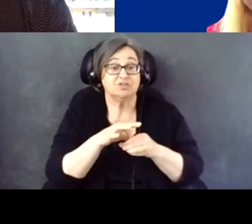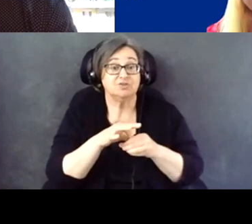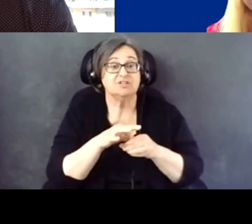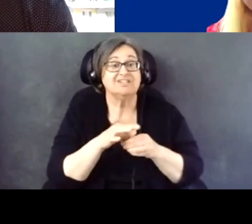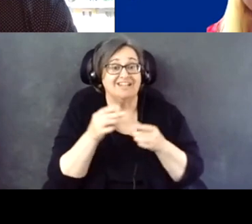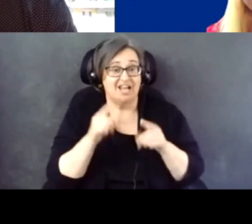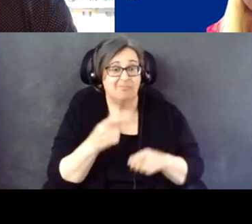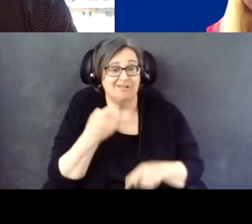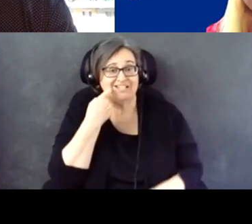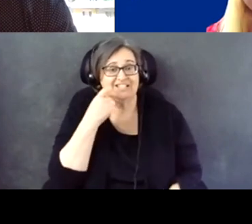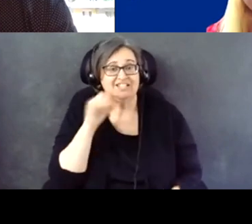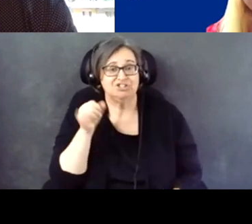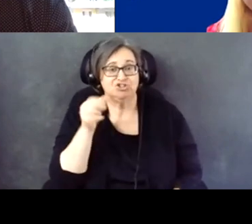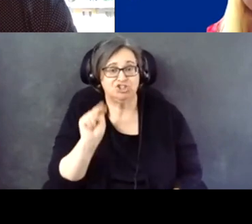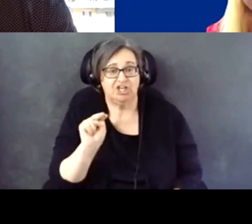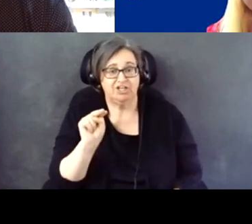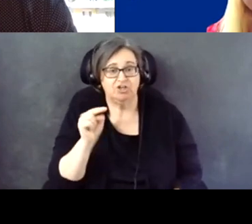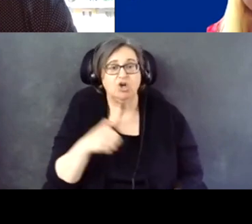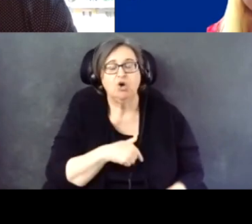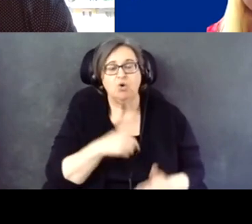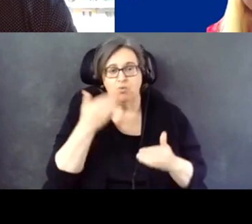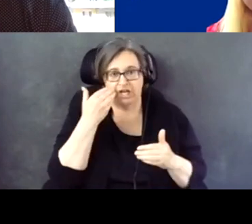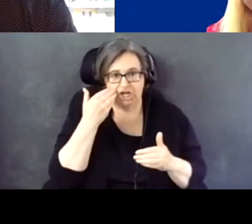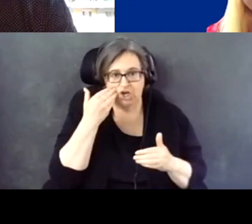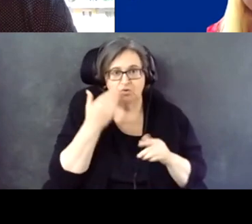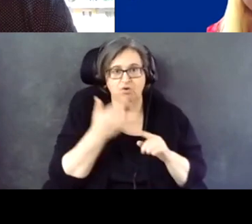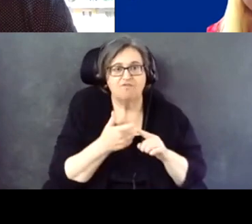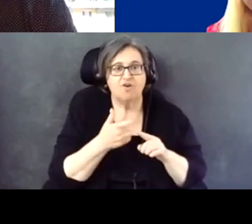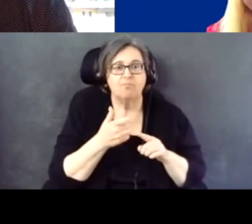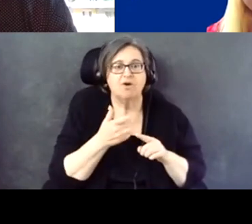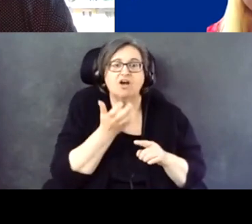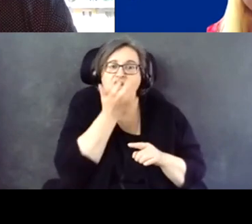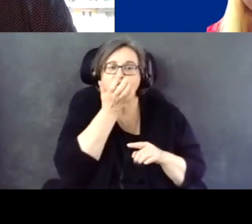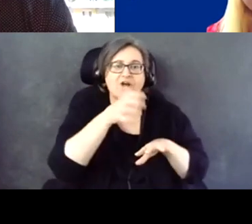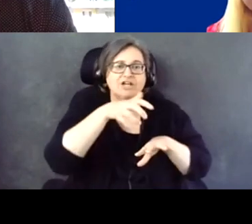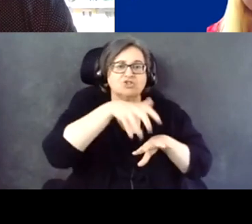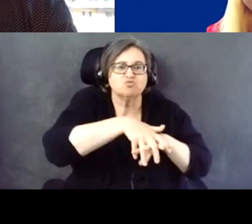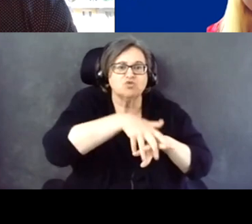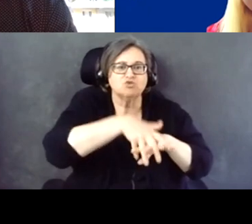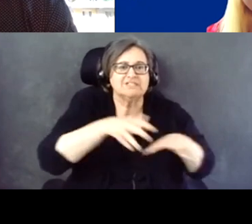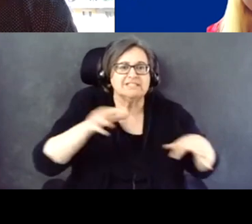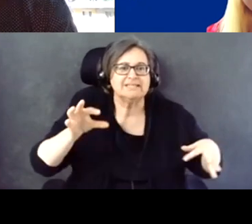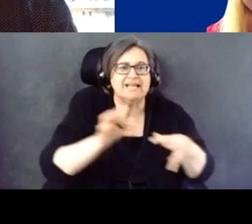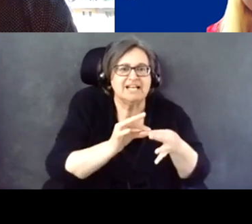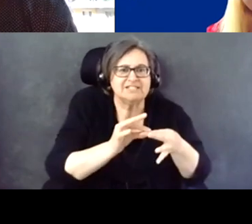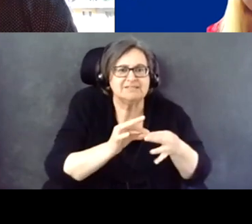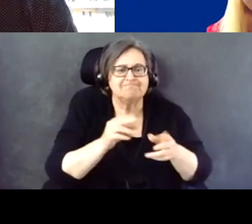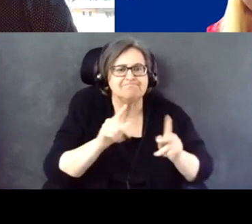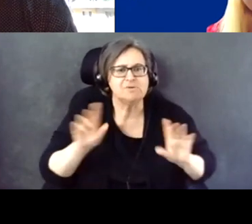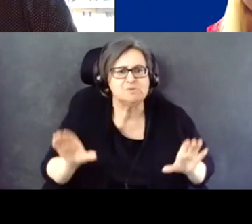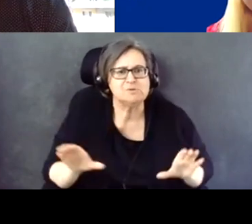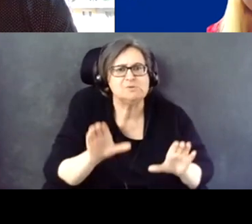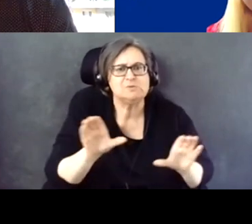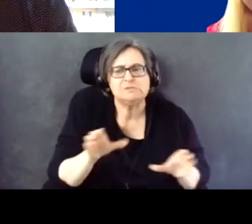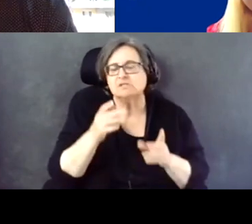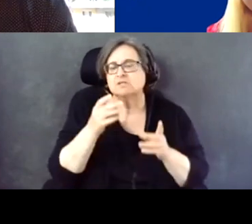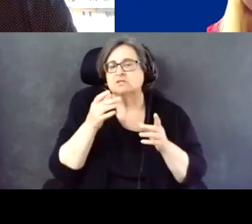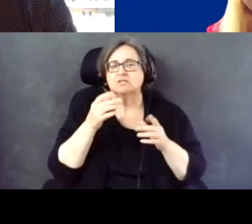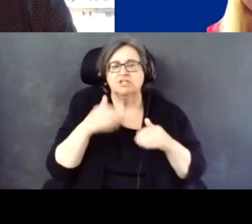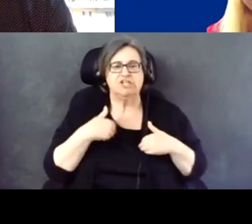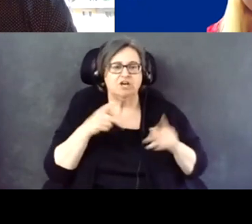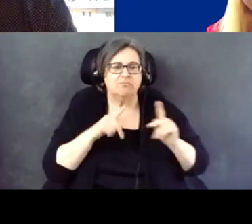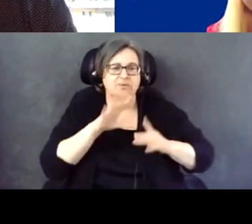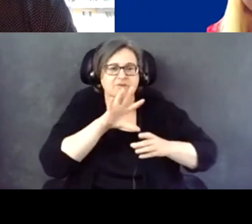So we know that through grassroots connecting, getting young people involved, getting your